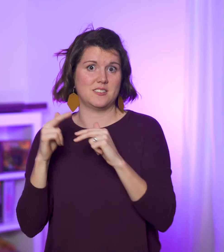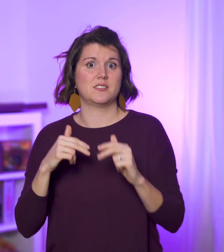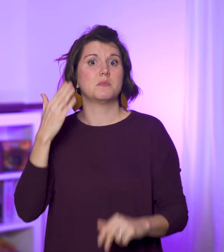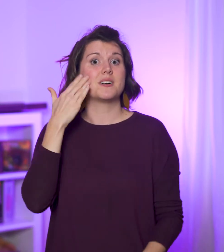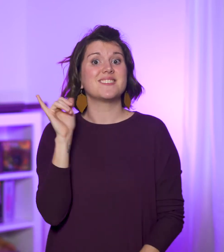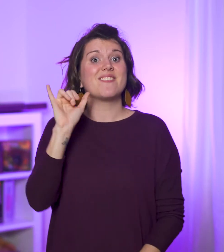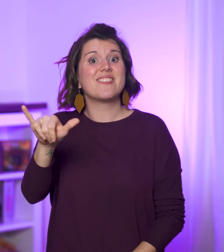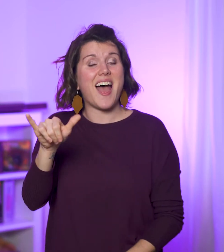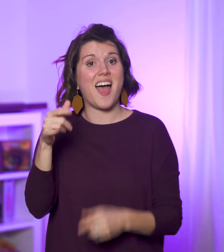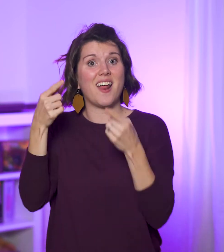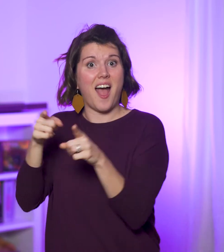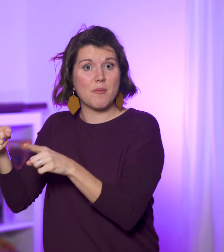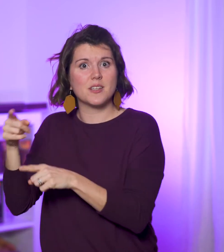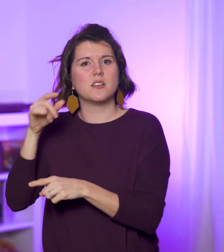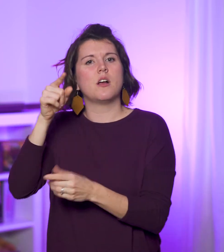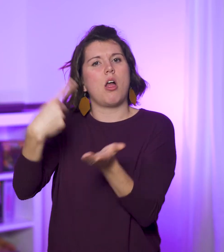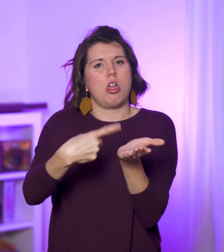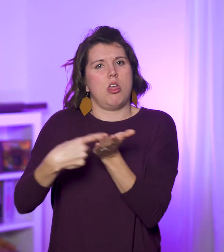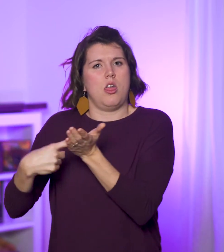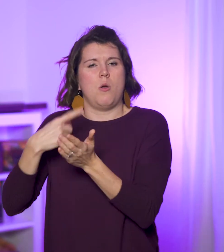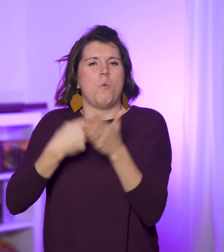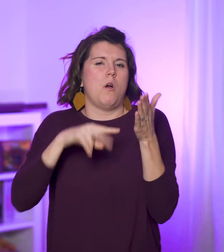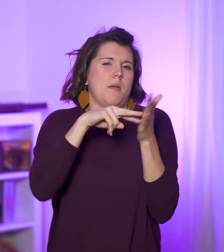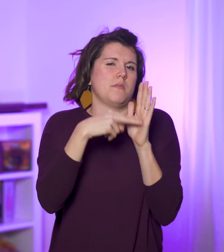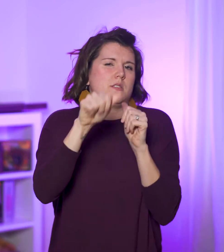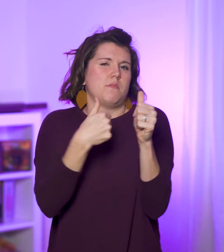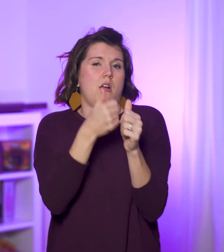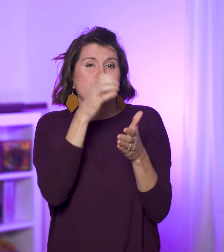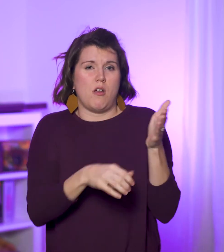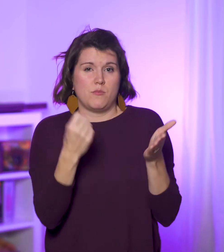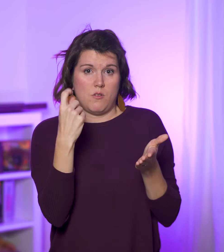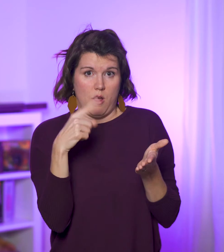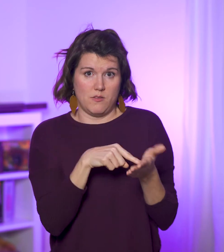Because of that event, there’s debate over the meaning of Chapter 11,